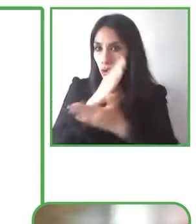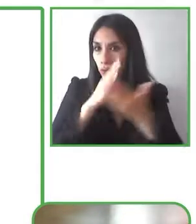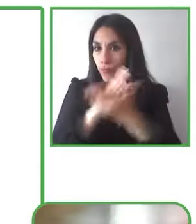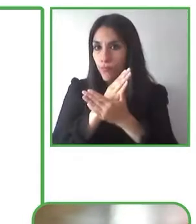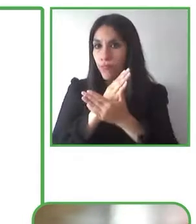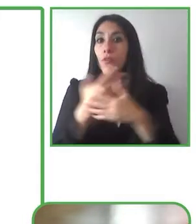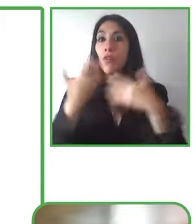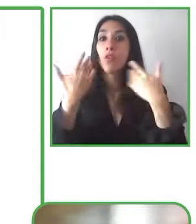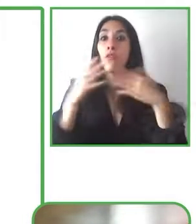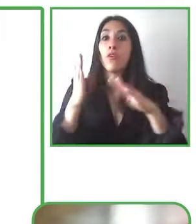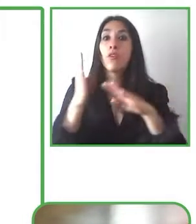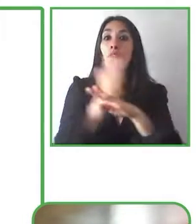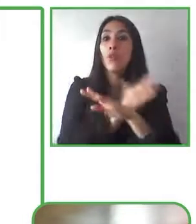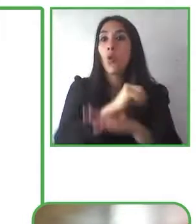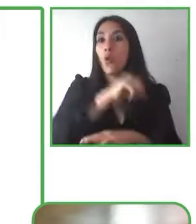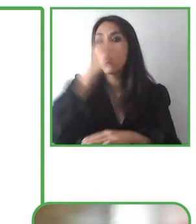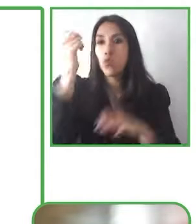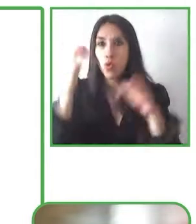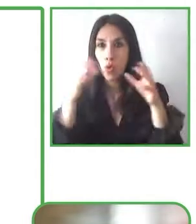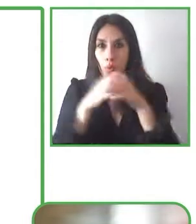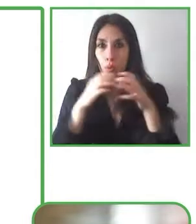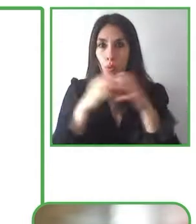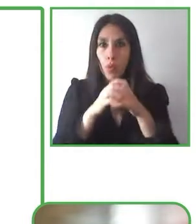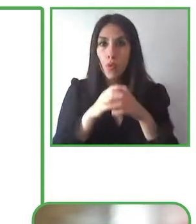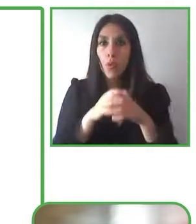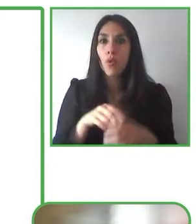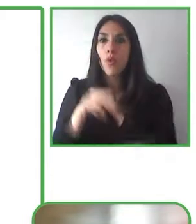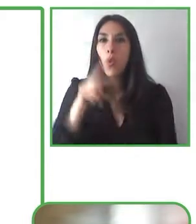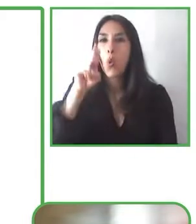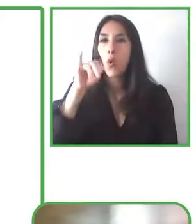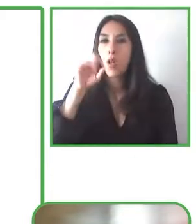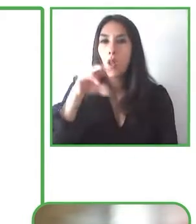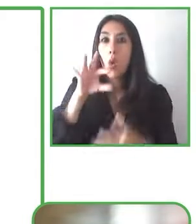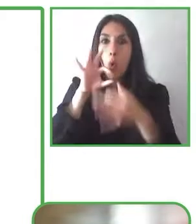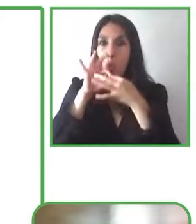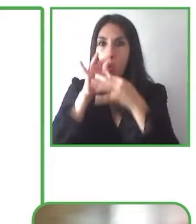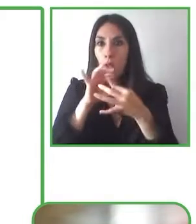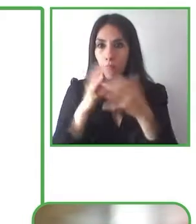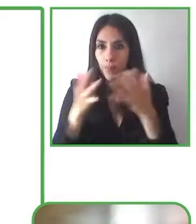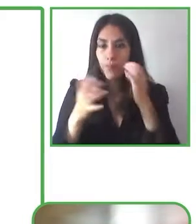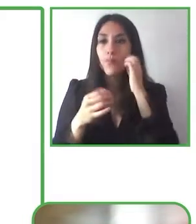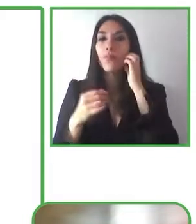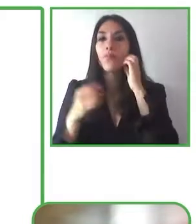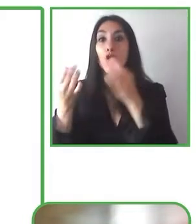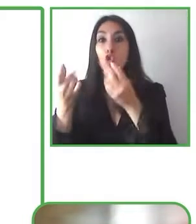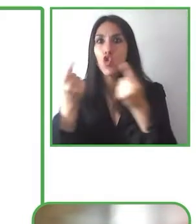Then we have our union representative, Ilunion, which works with people with disabilities